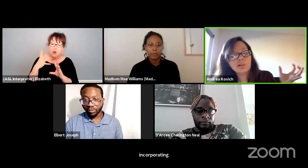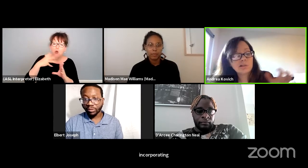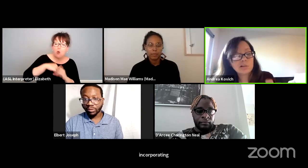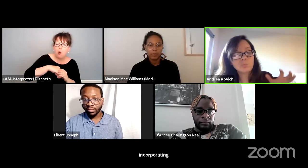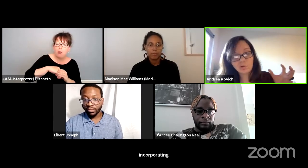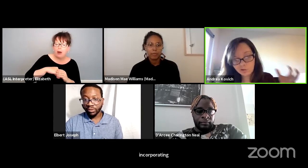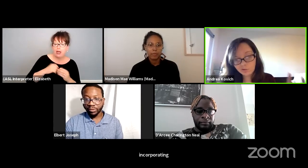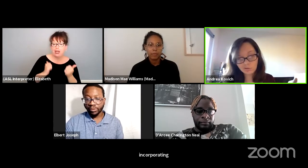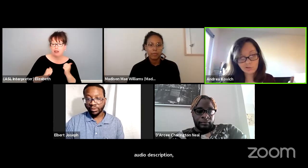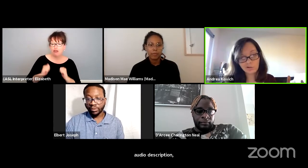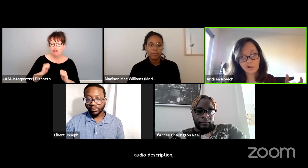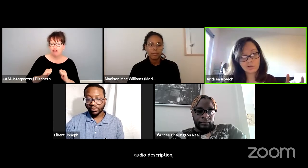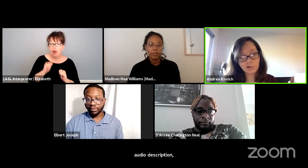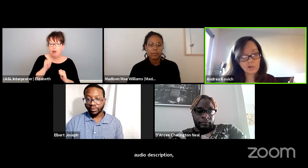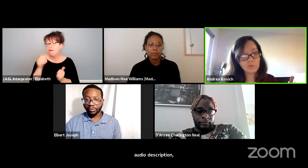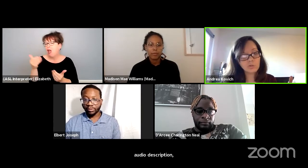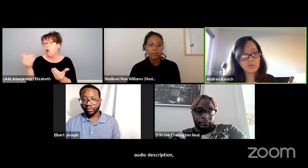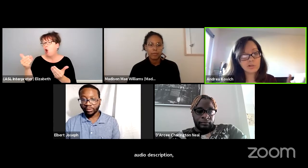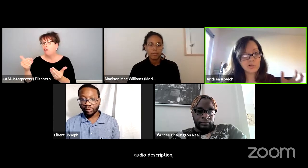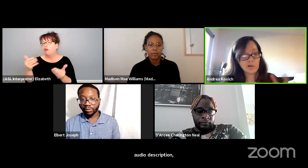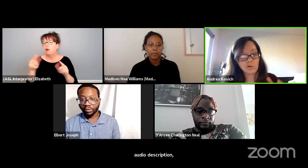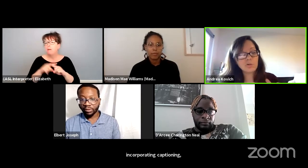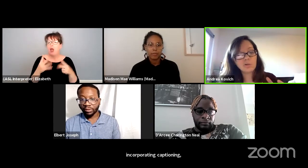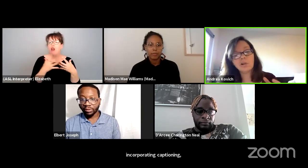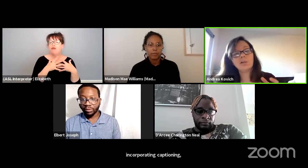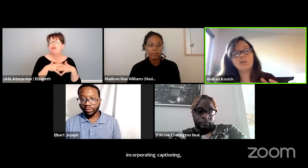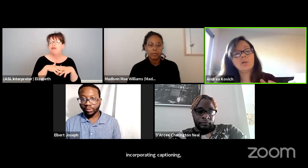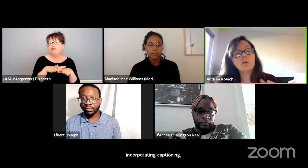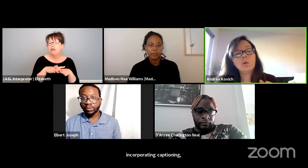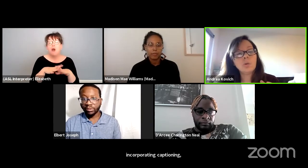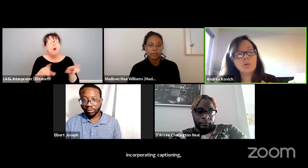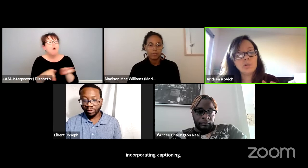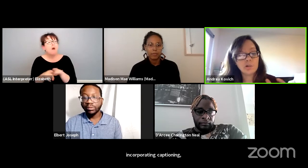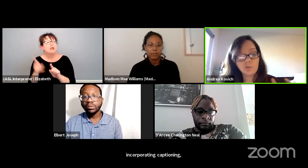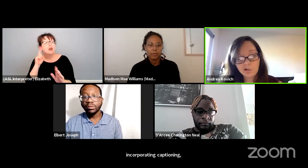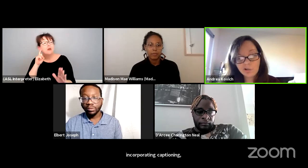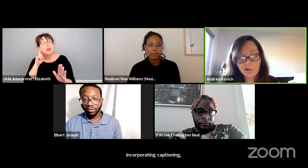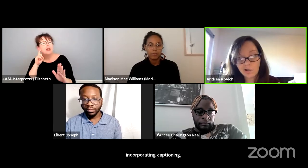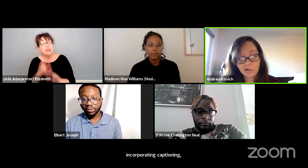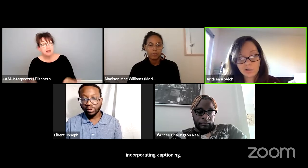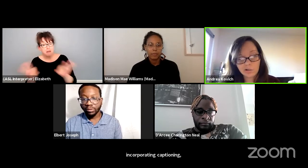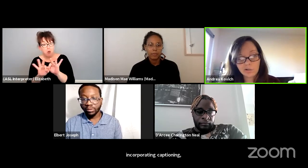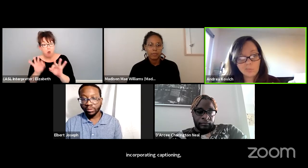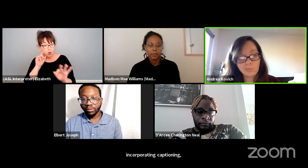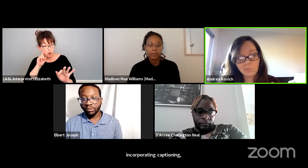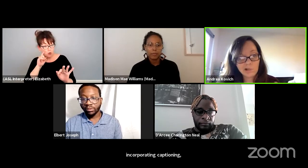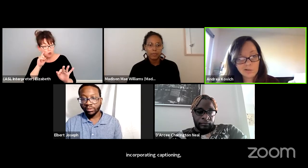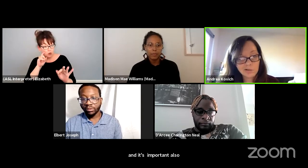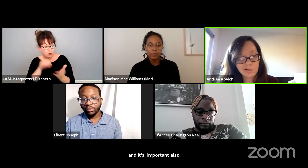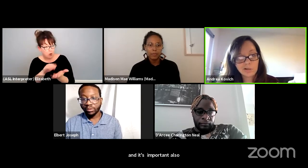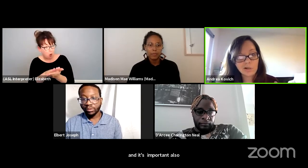it's important also to note that doing that means